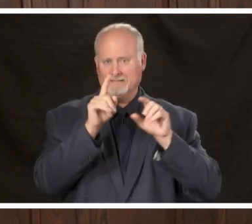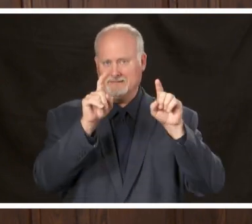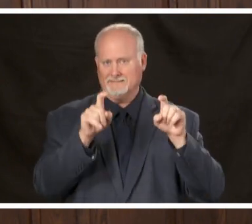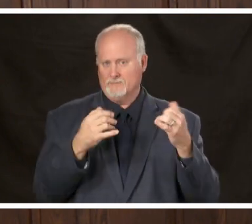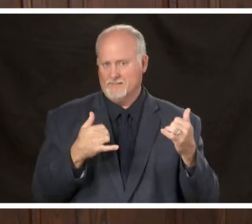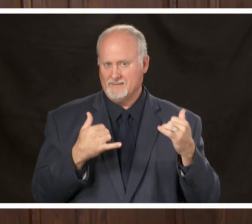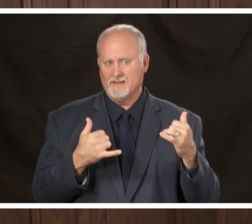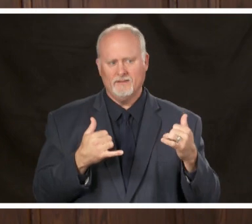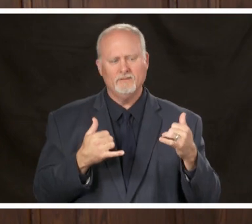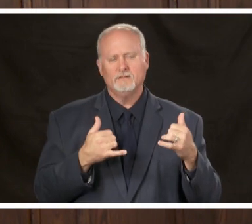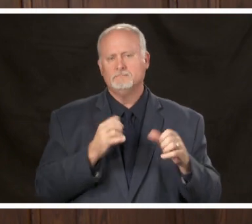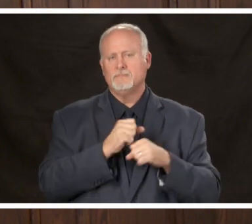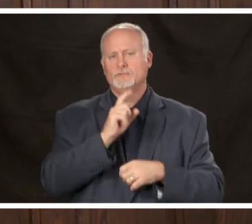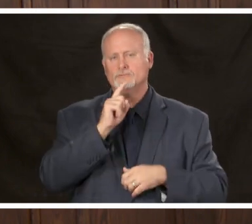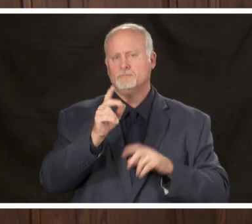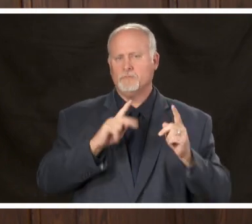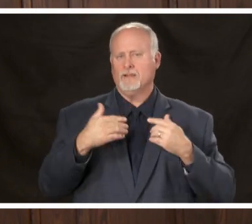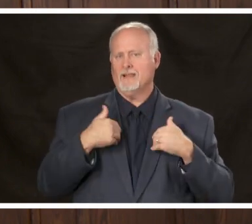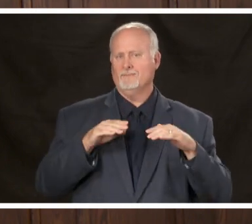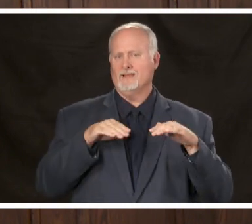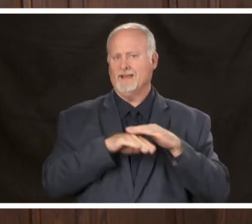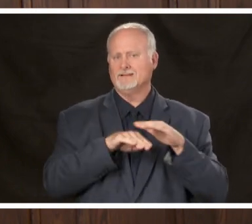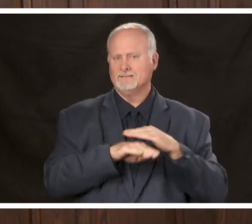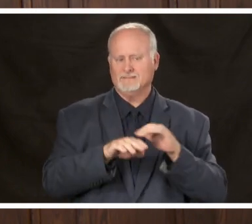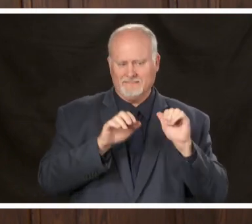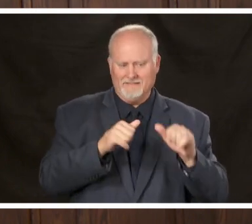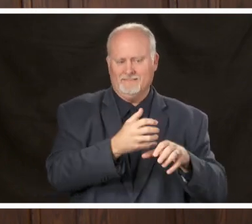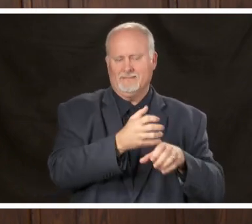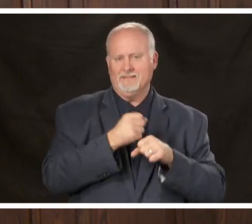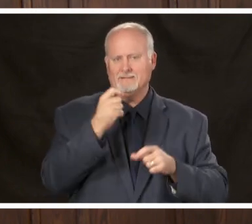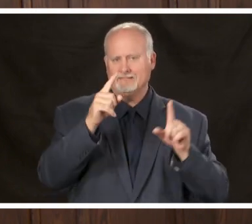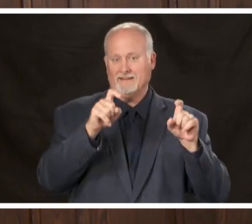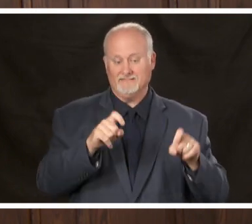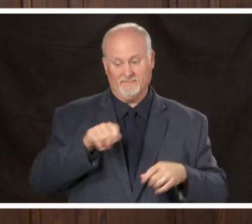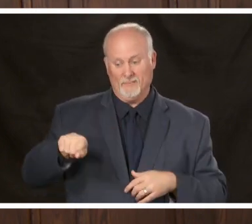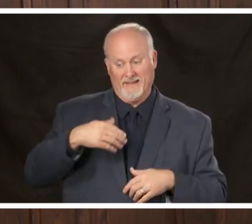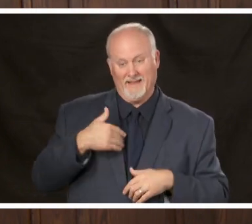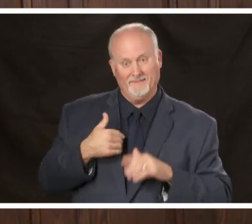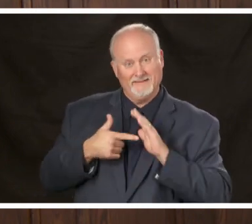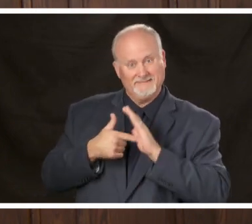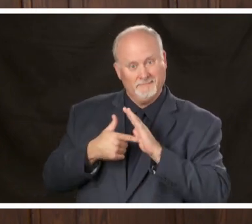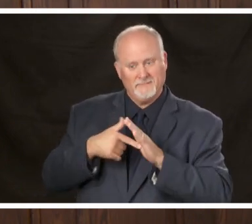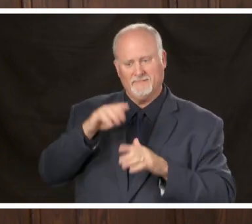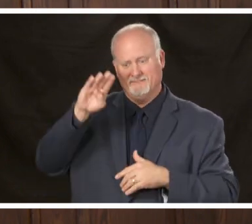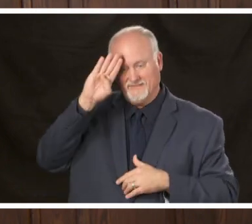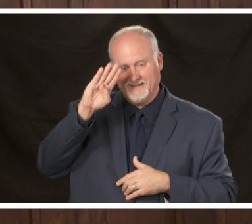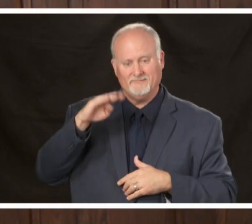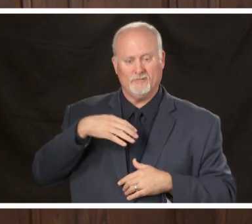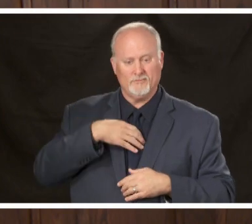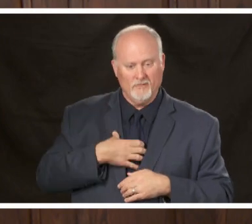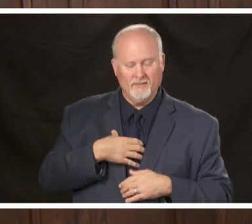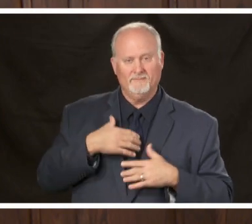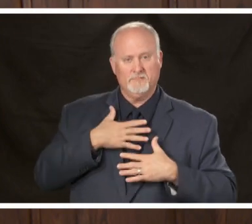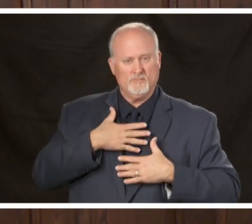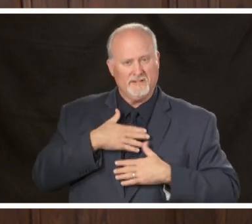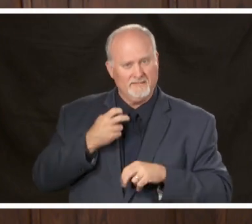just trying to make sure people have access to testing if they have symptoms and need to be tested the other is this contact tracing we've been talking about